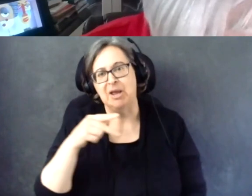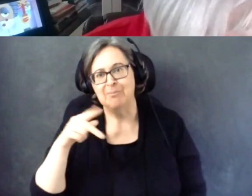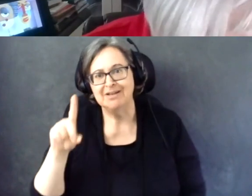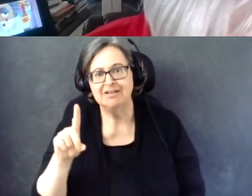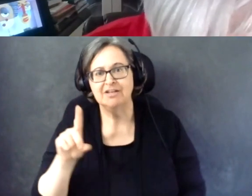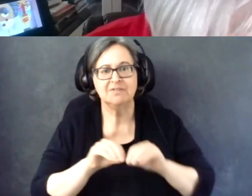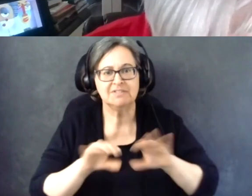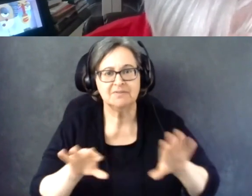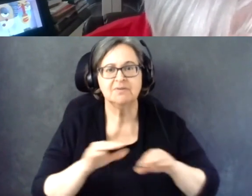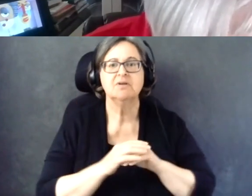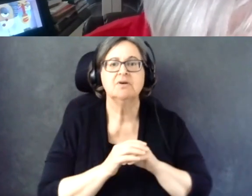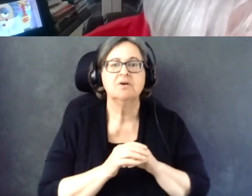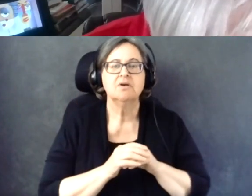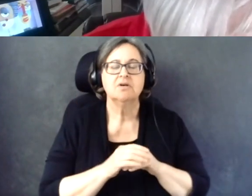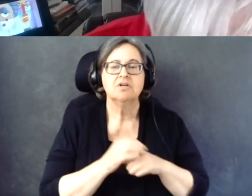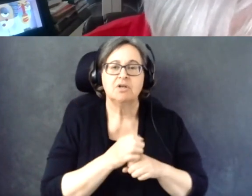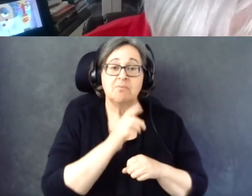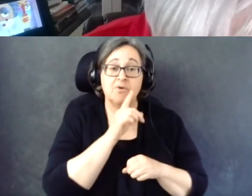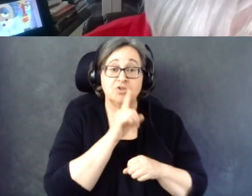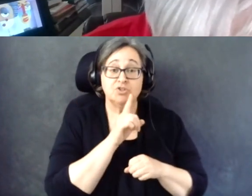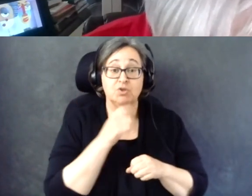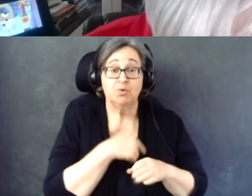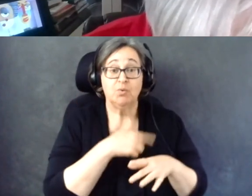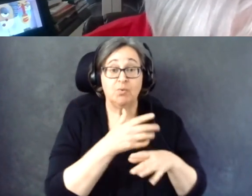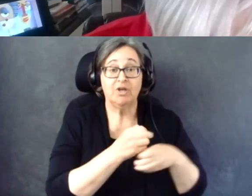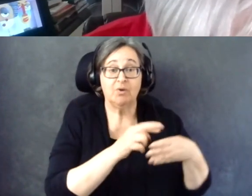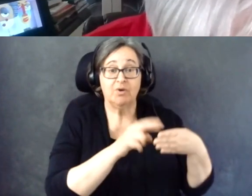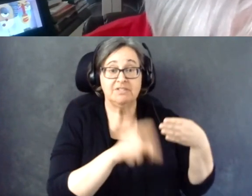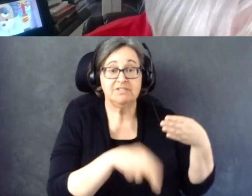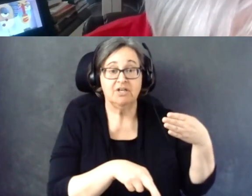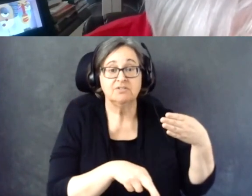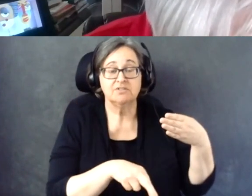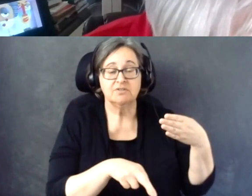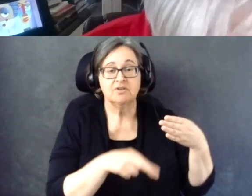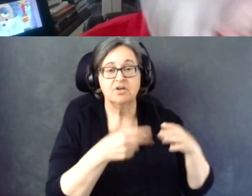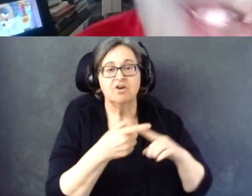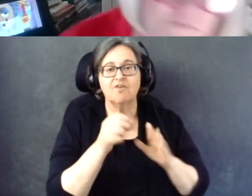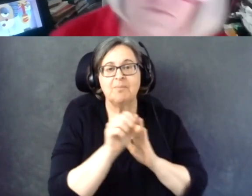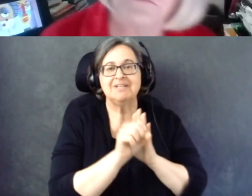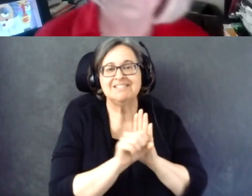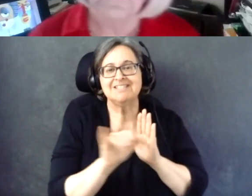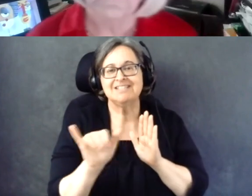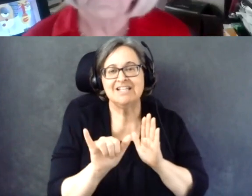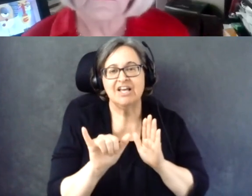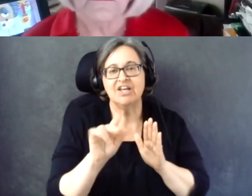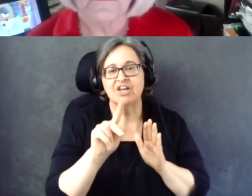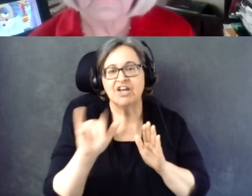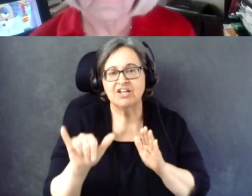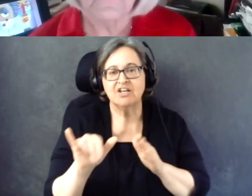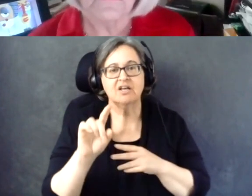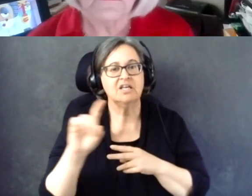But to be sure that we get results from states like Kentucky and Texas, what do you recommend?